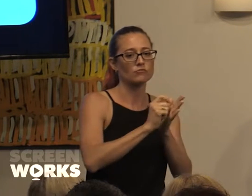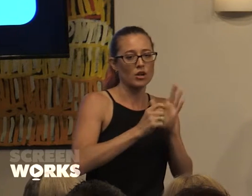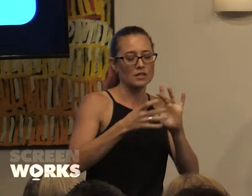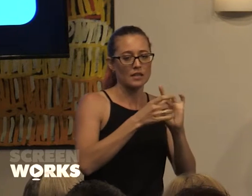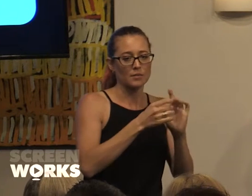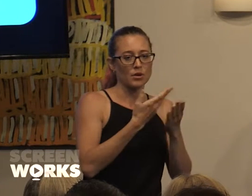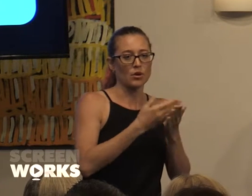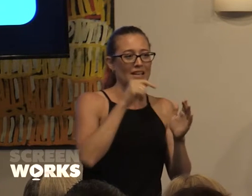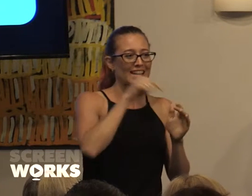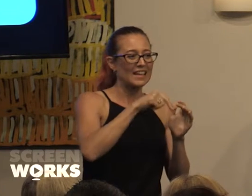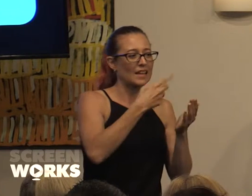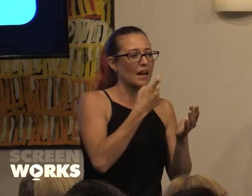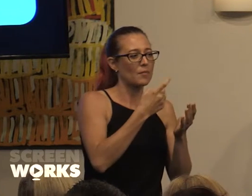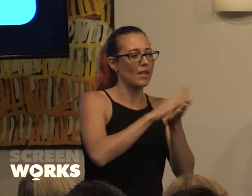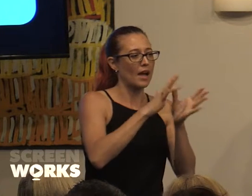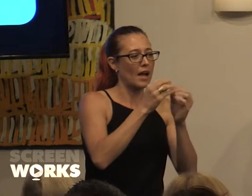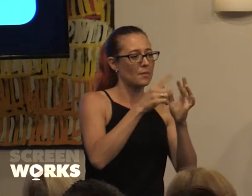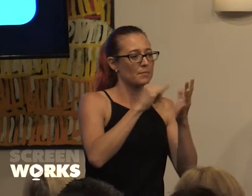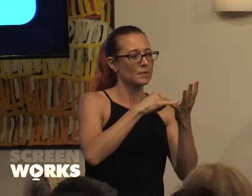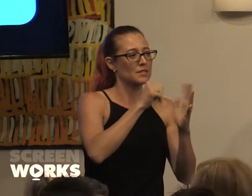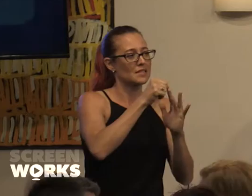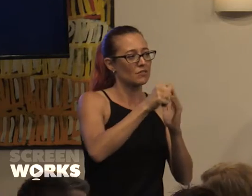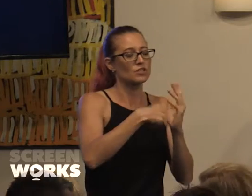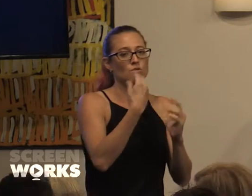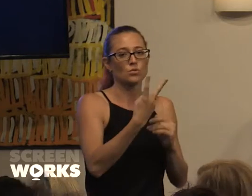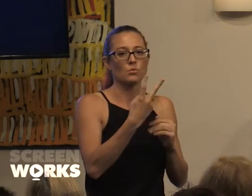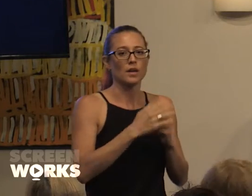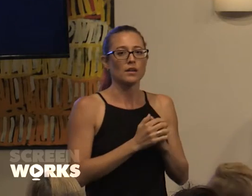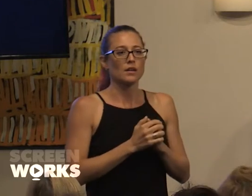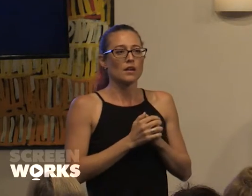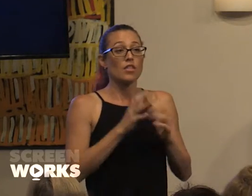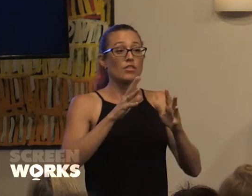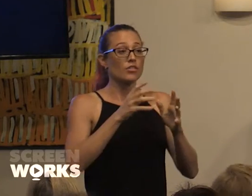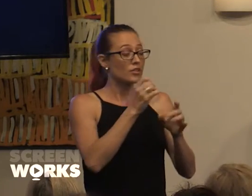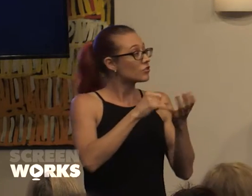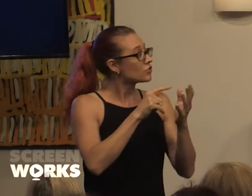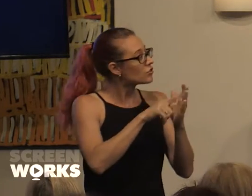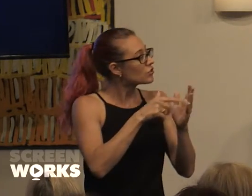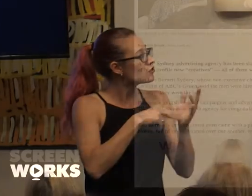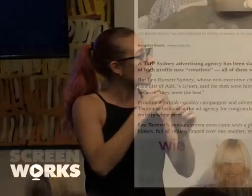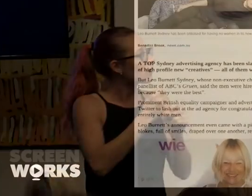Come the Habib's series 2'. The Jungle and Screen NSW collaboration